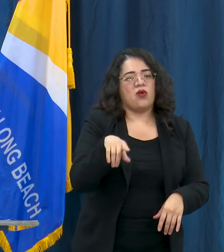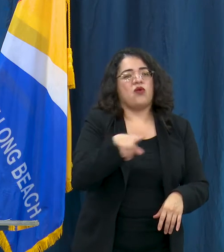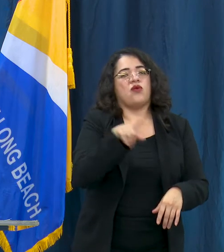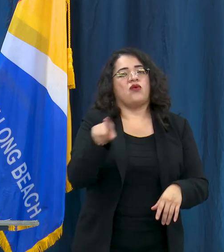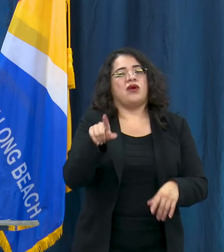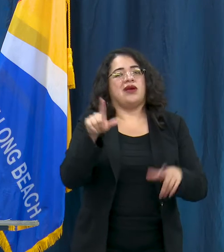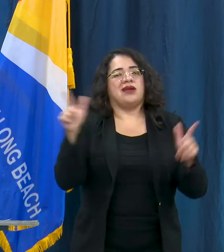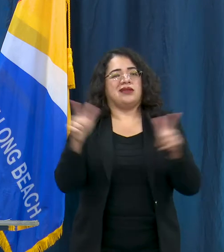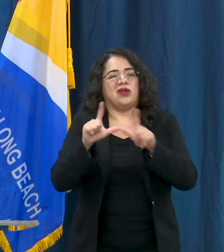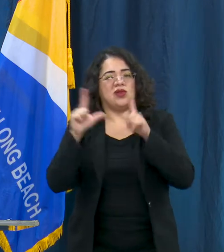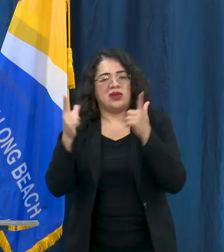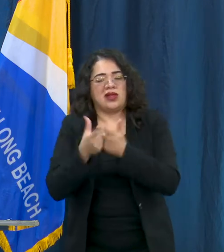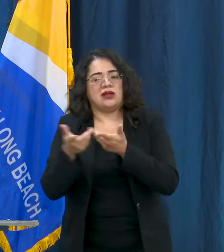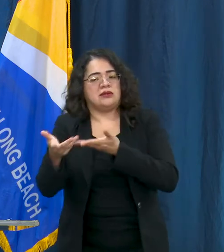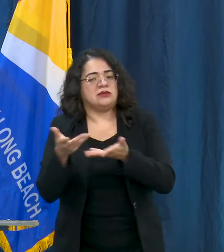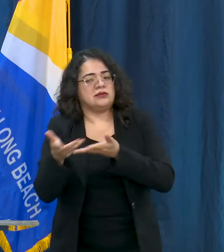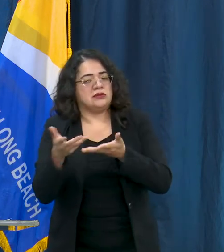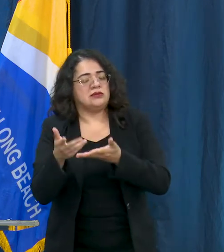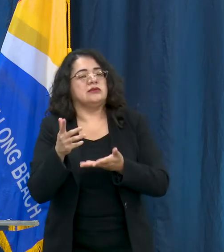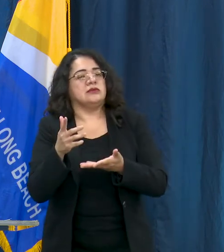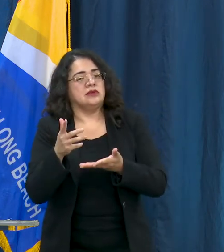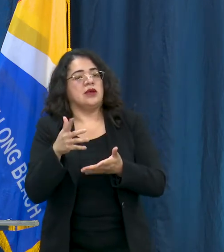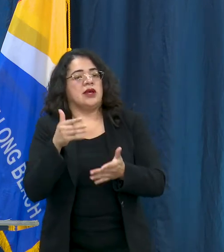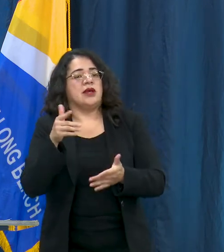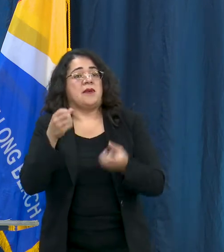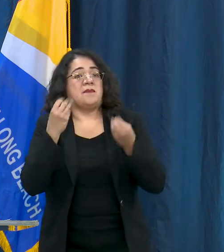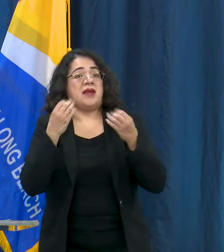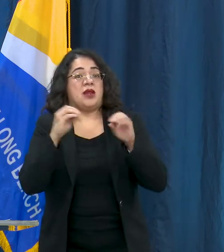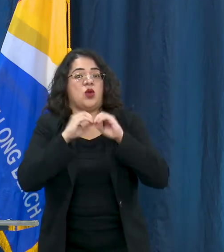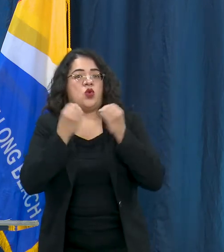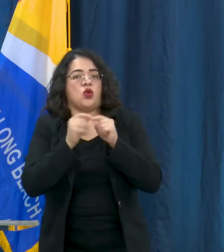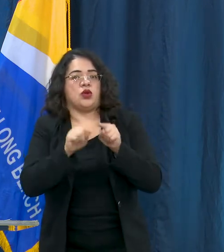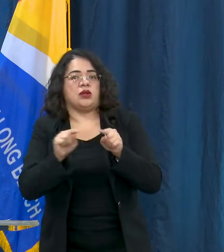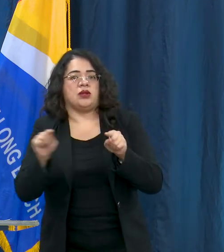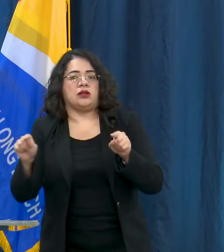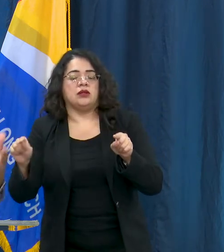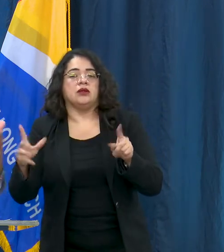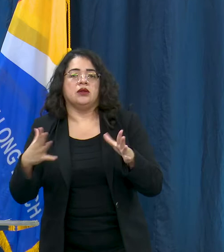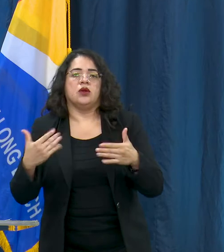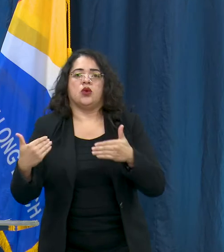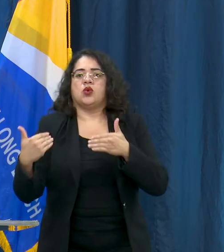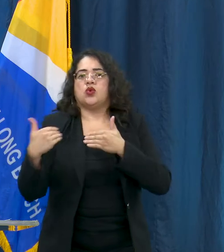many of these as you know organizations it takes organization to put them